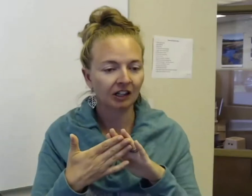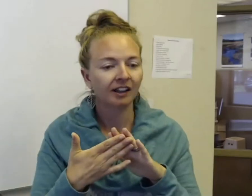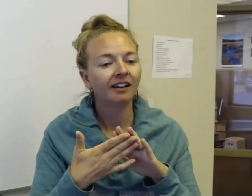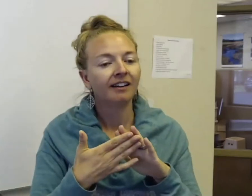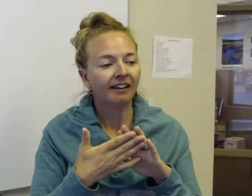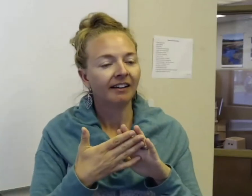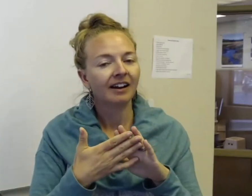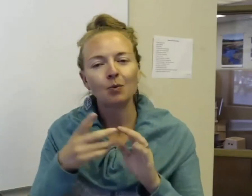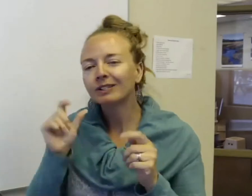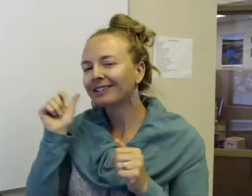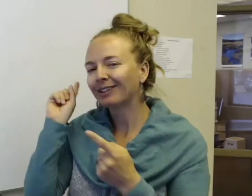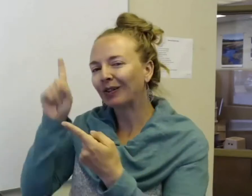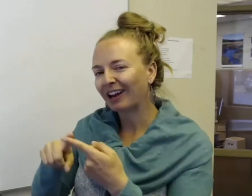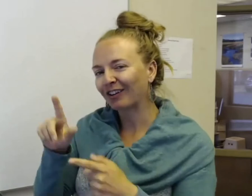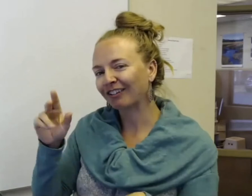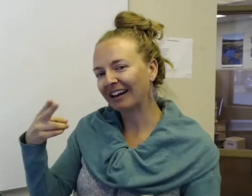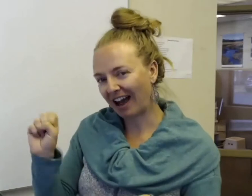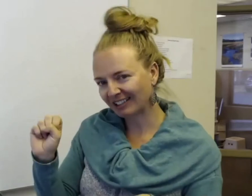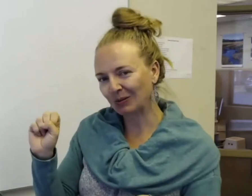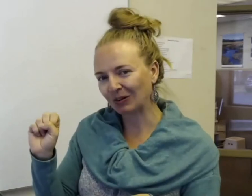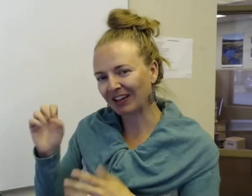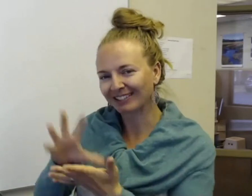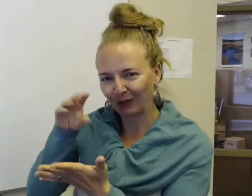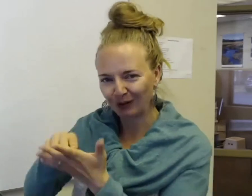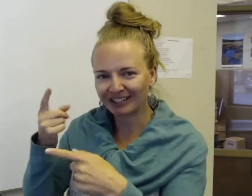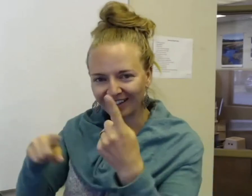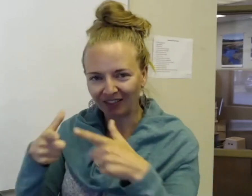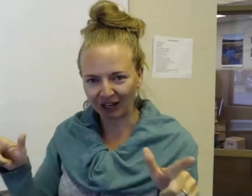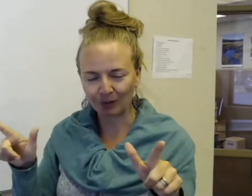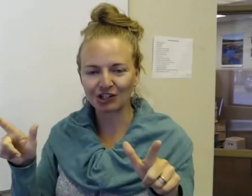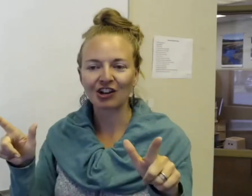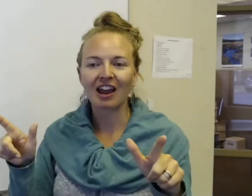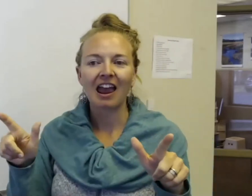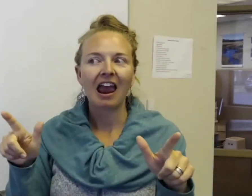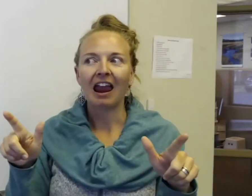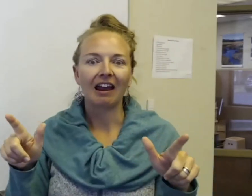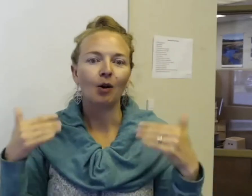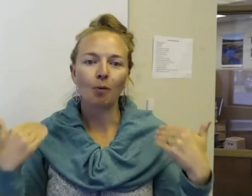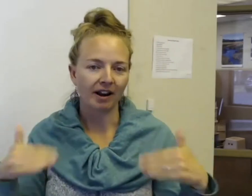It wasn't until later in high school, that I started learning sign language. And, oh my gosh!